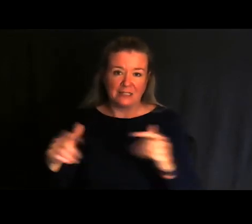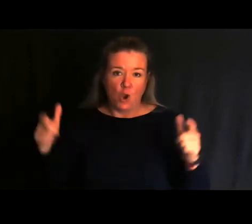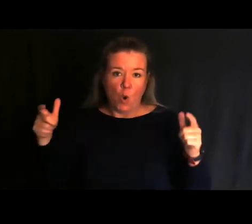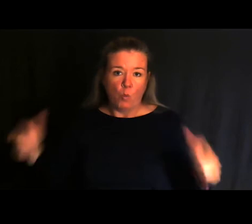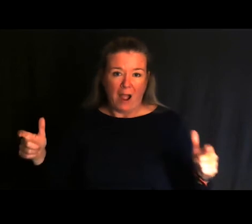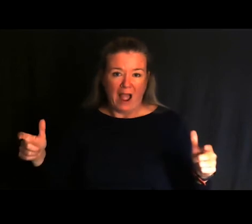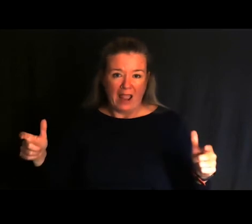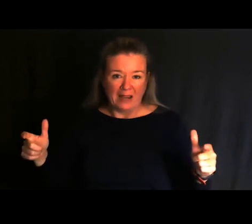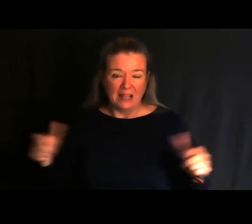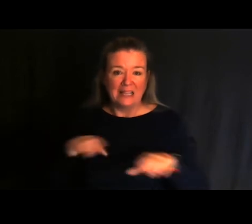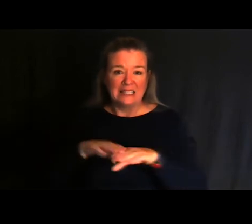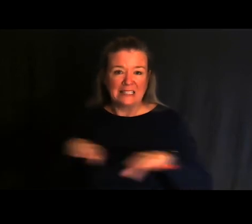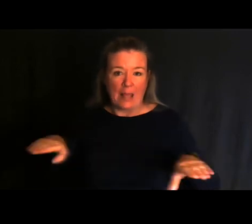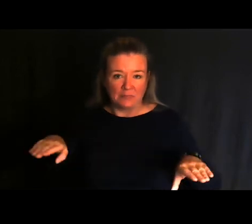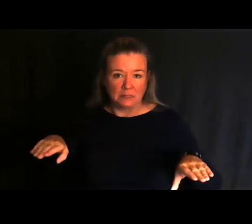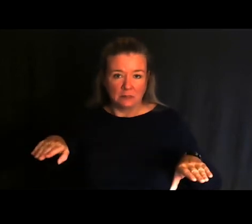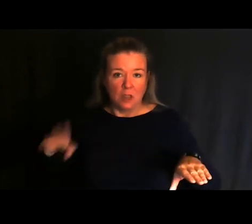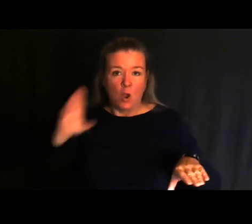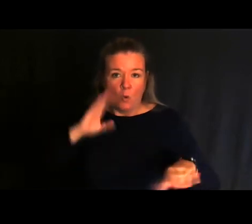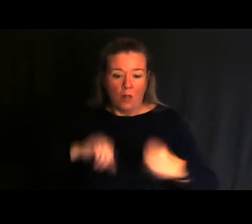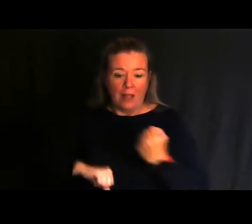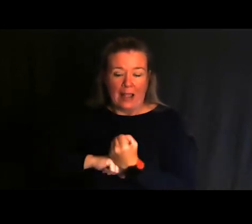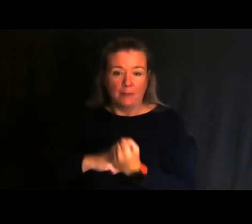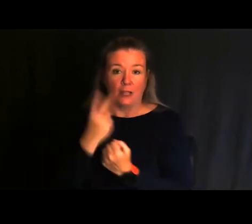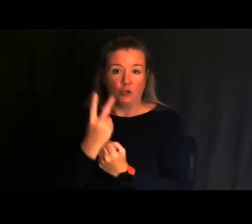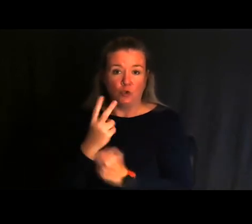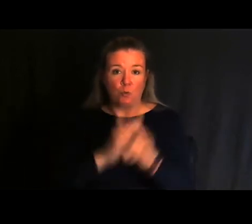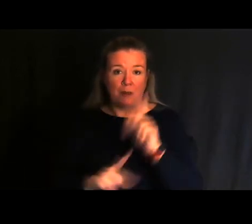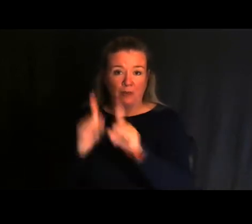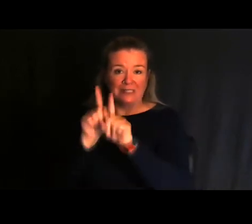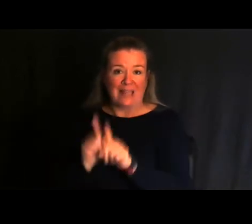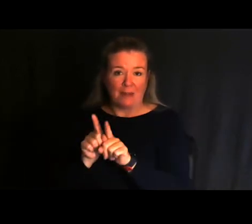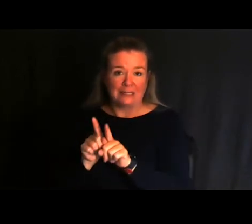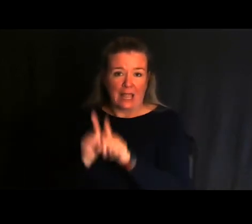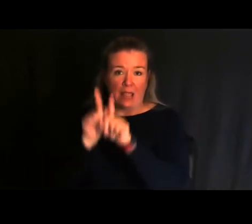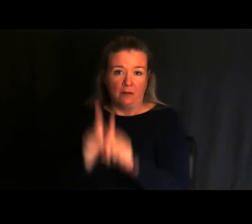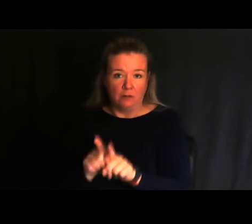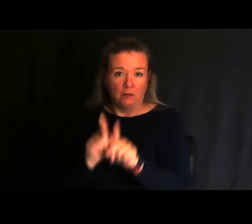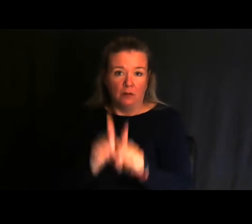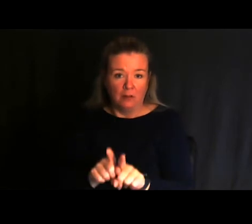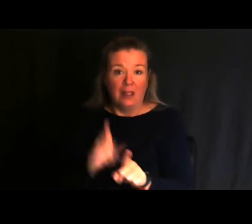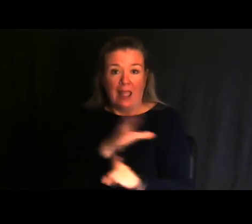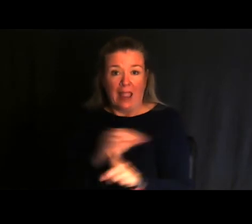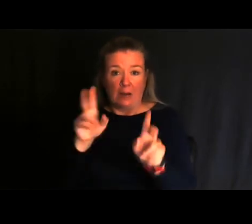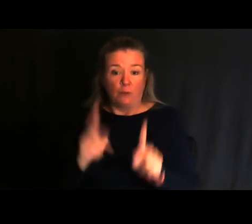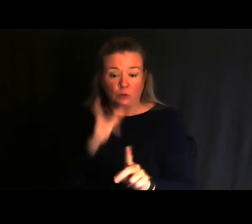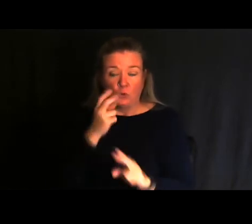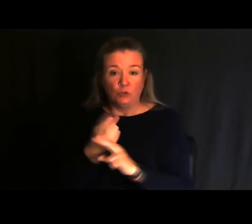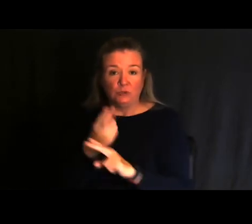flagstone steps that would accommodate two people side by side and somebody who's using an assistive device.